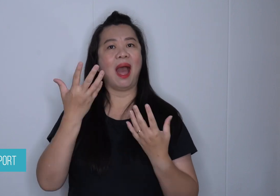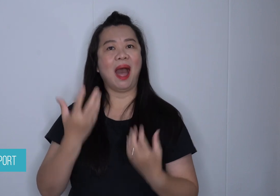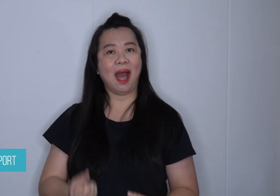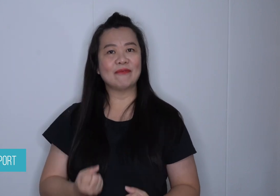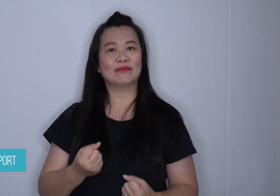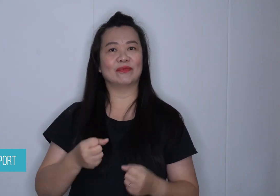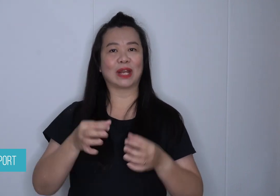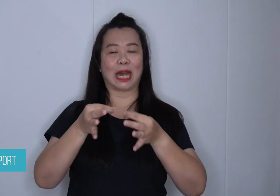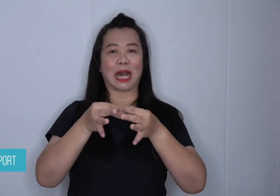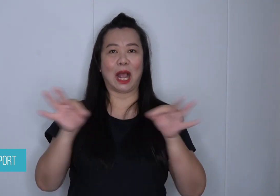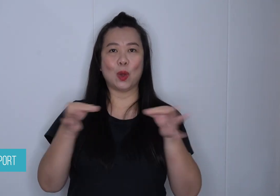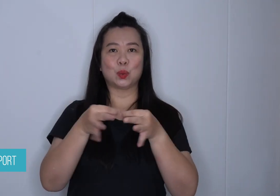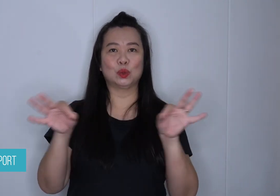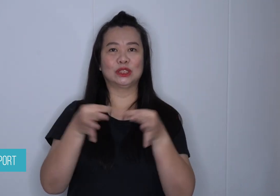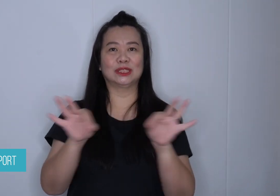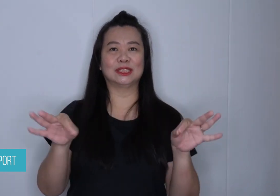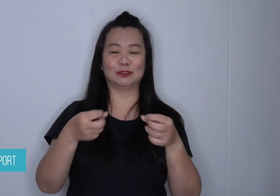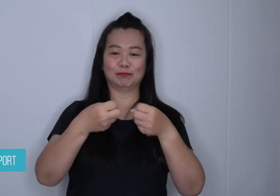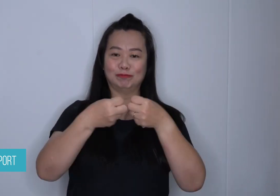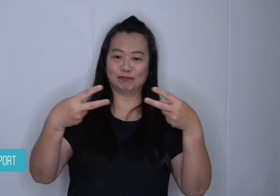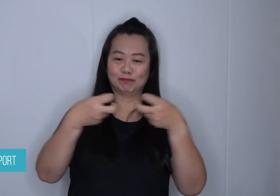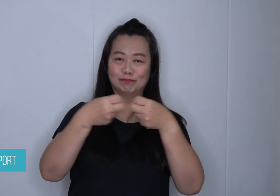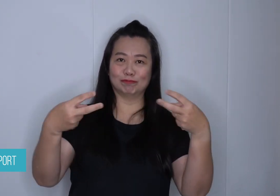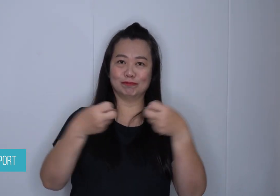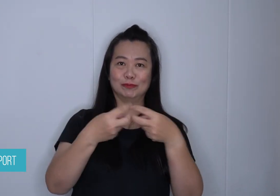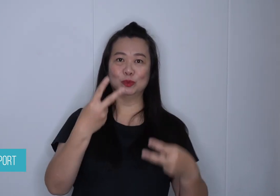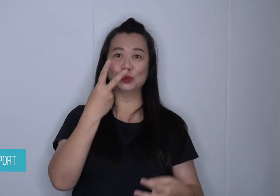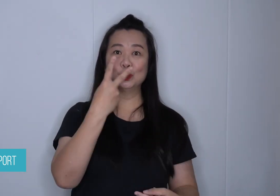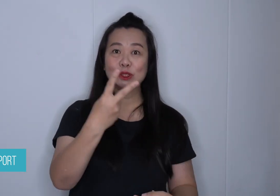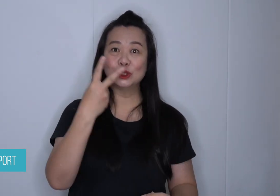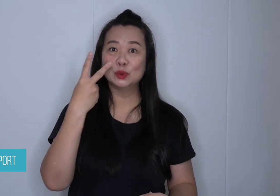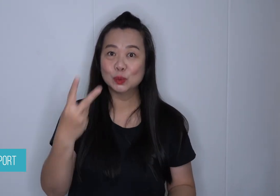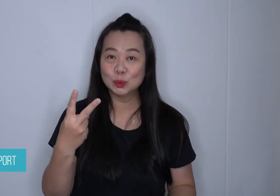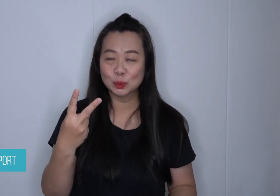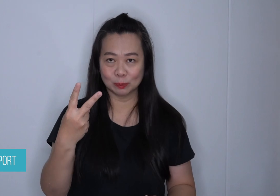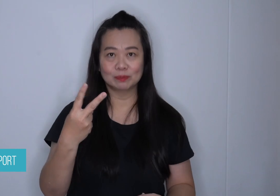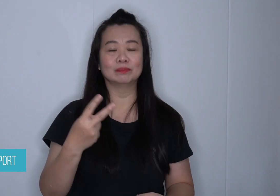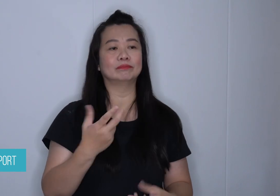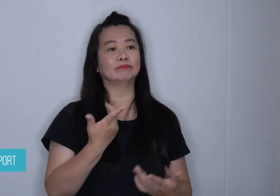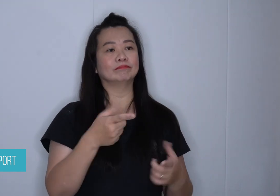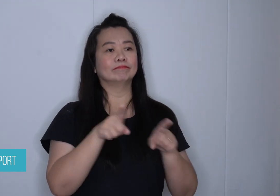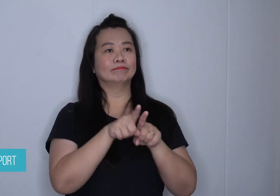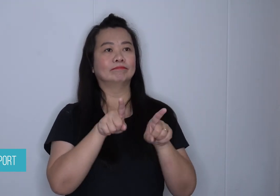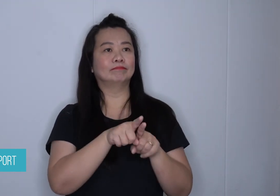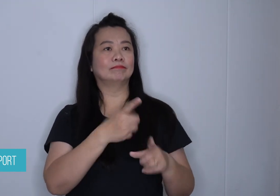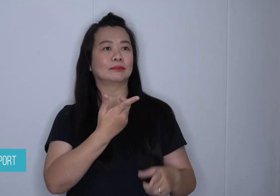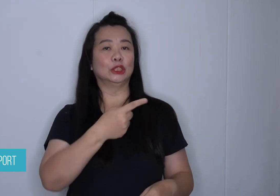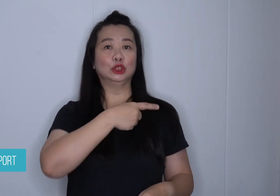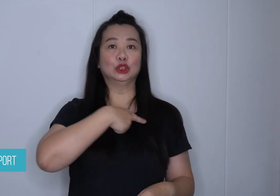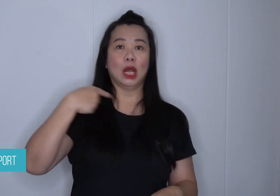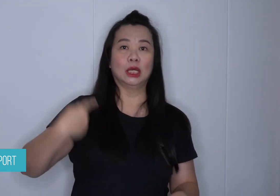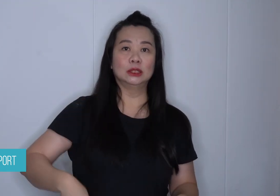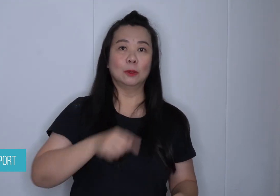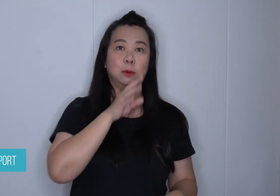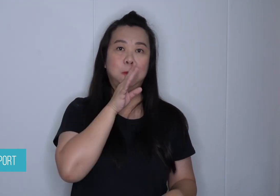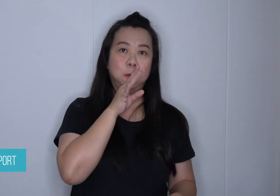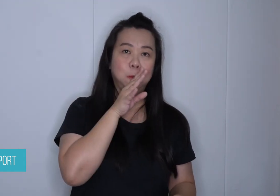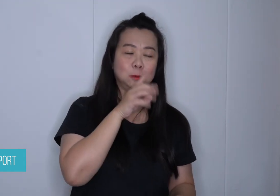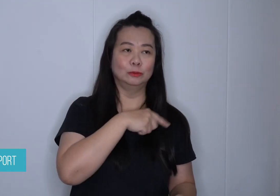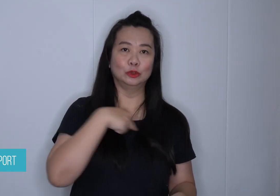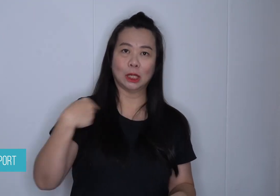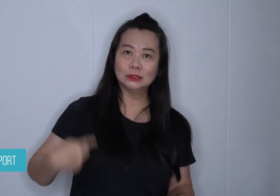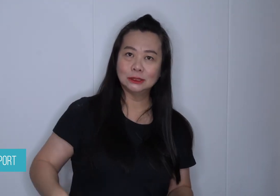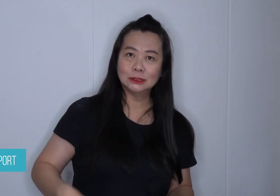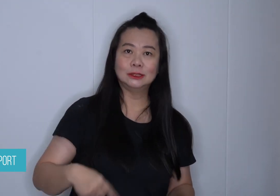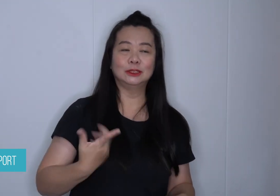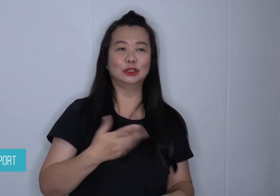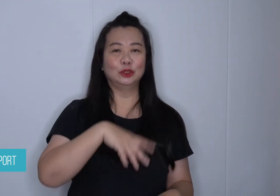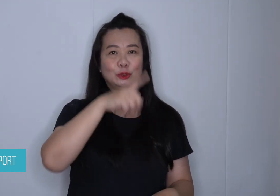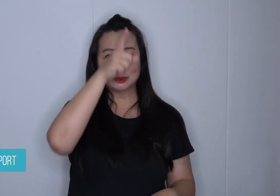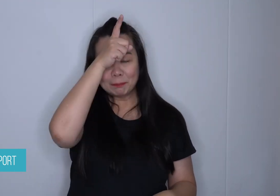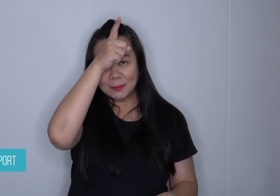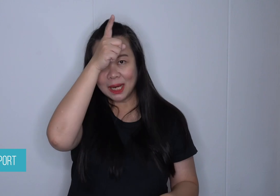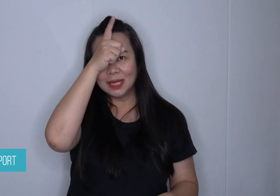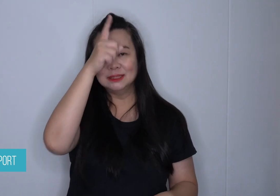including Chinese and German. The video also includes